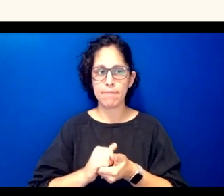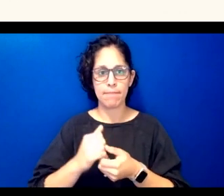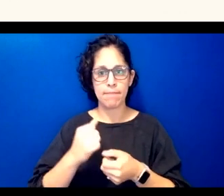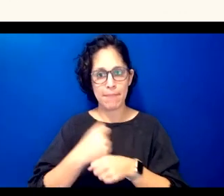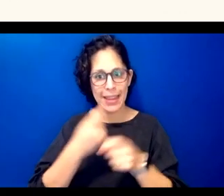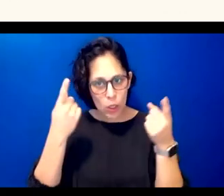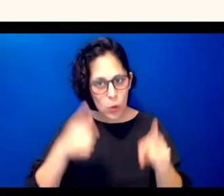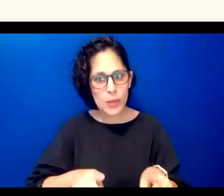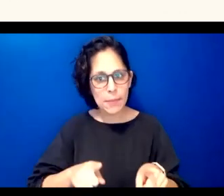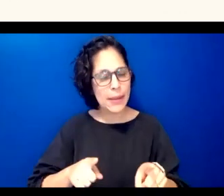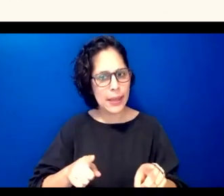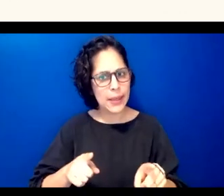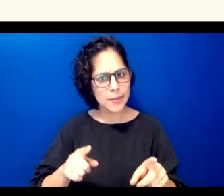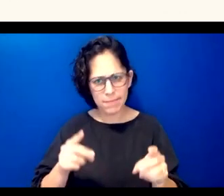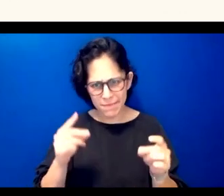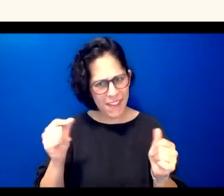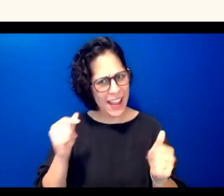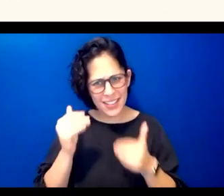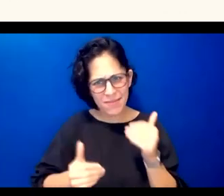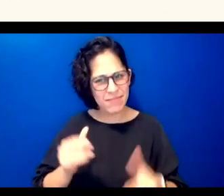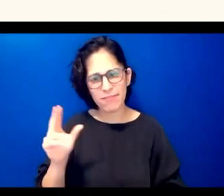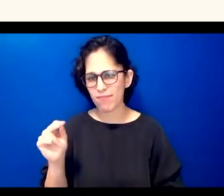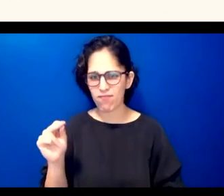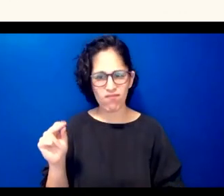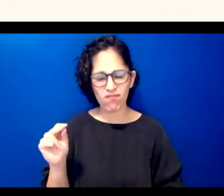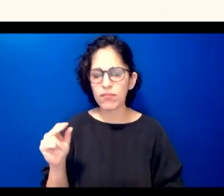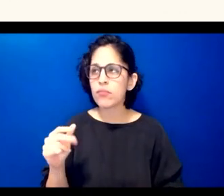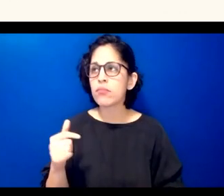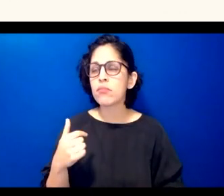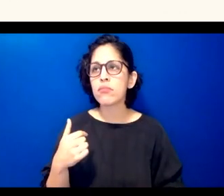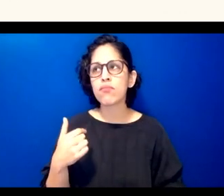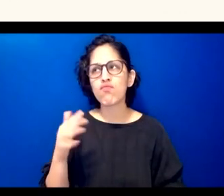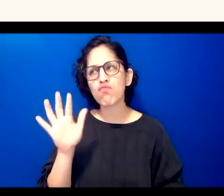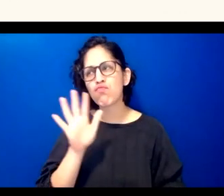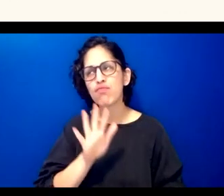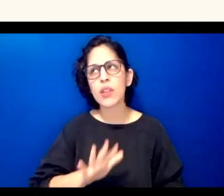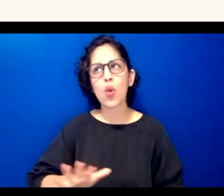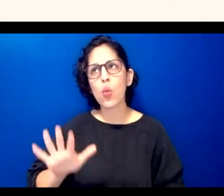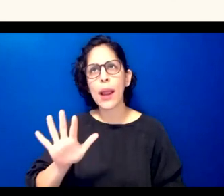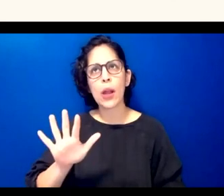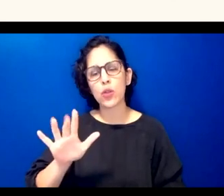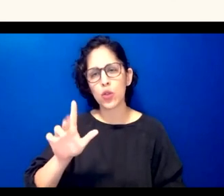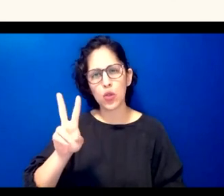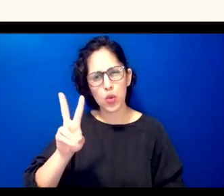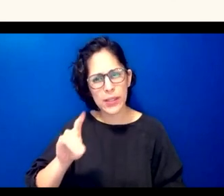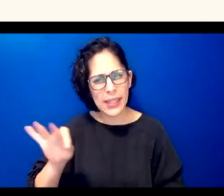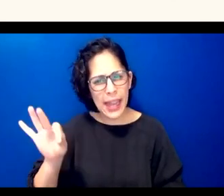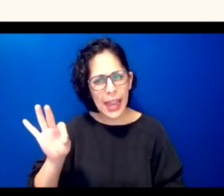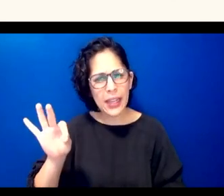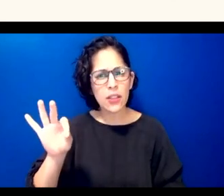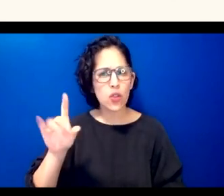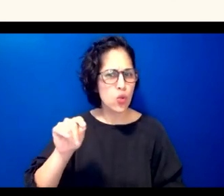stone um i did i spoke with them sometime around 2009 2010 and they had at that time